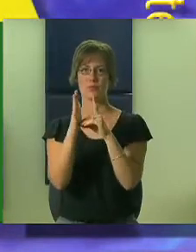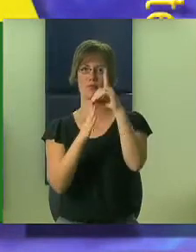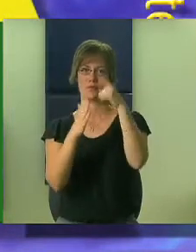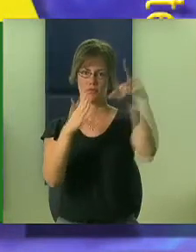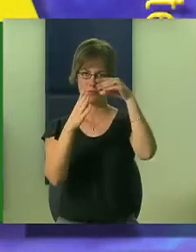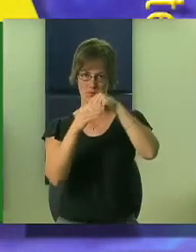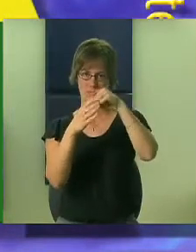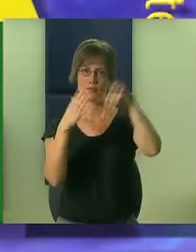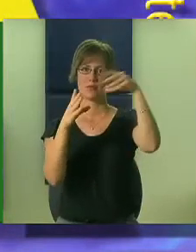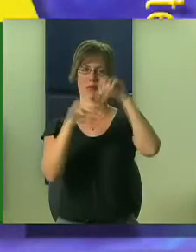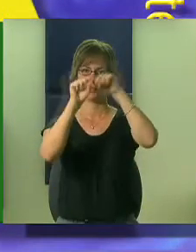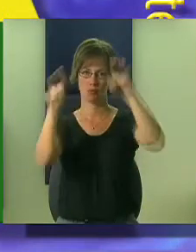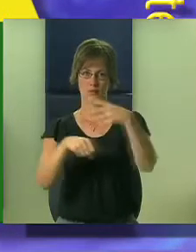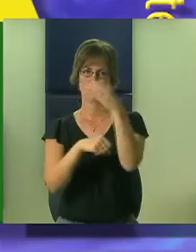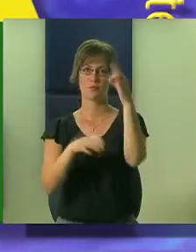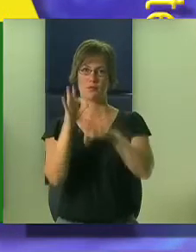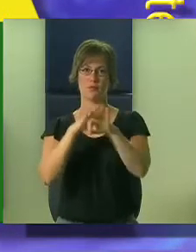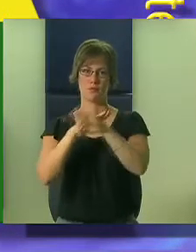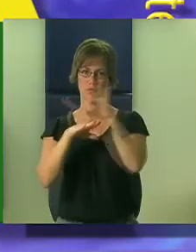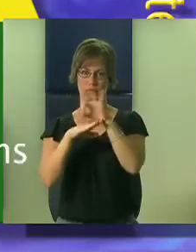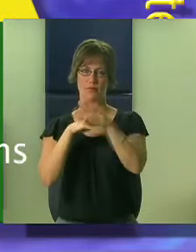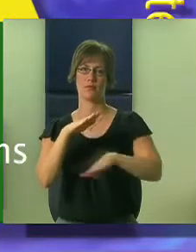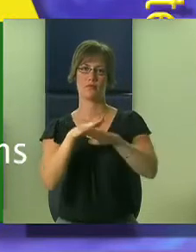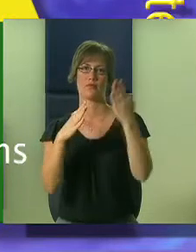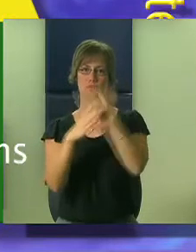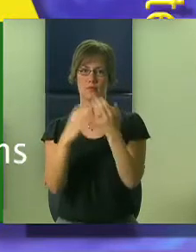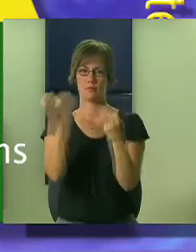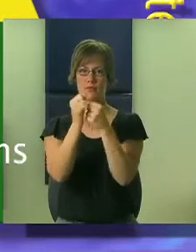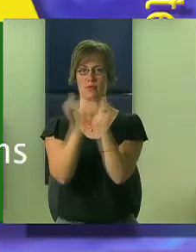development of Check-In-Check-Out systems and simple function-based interventions.